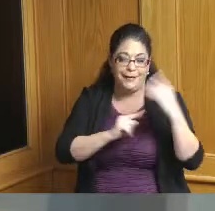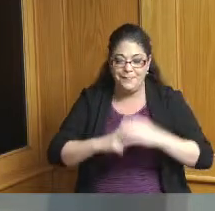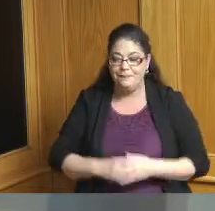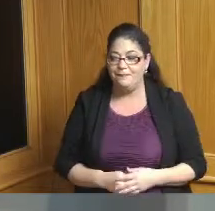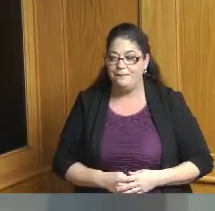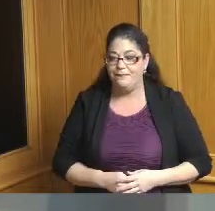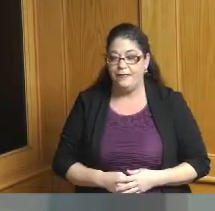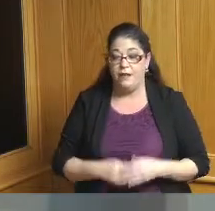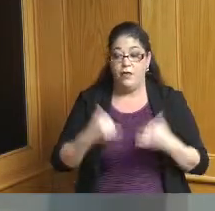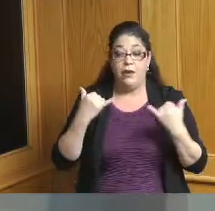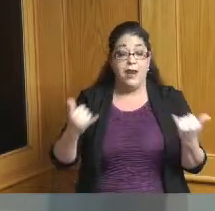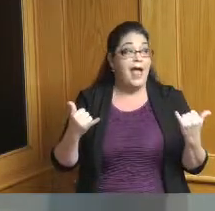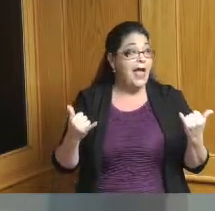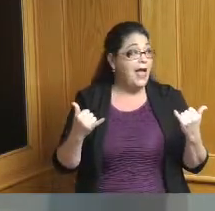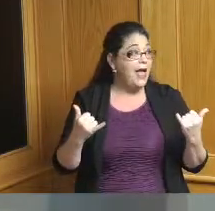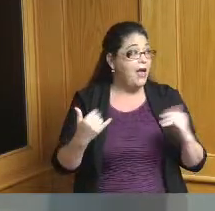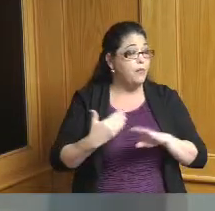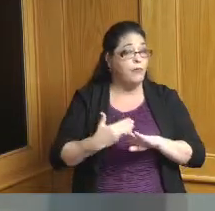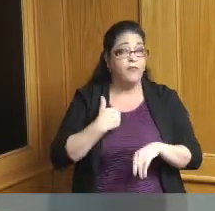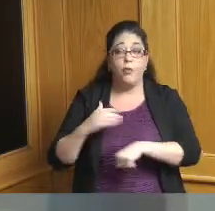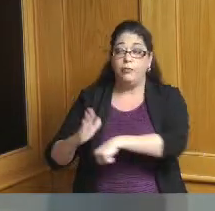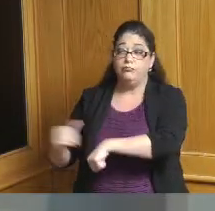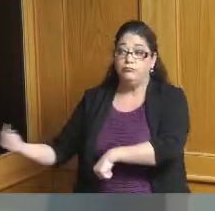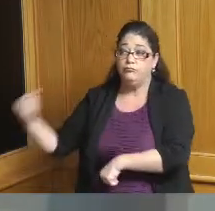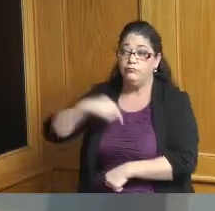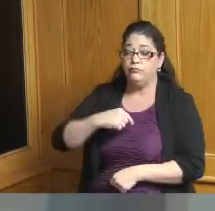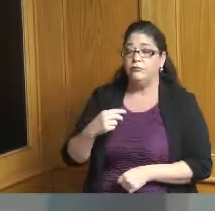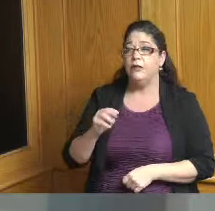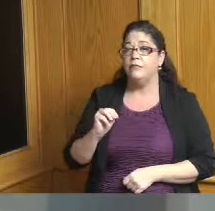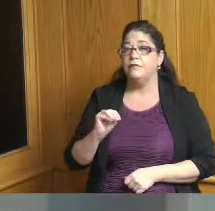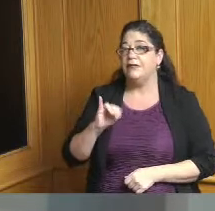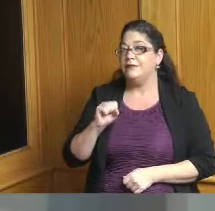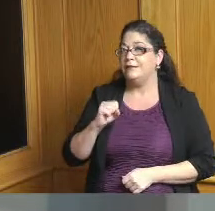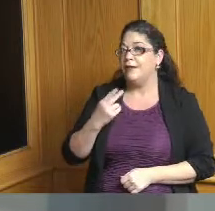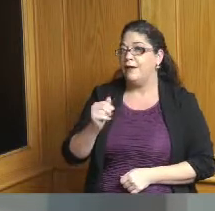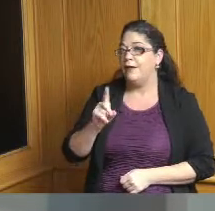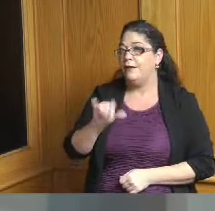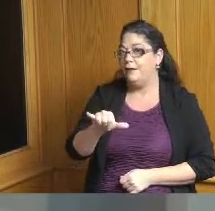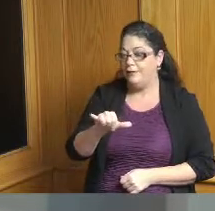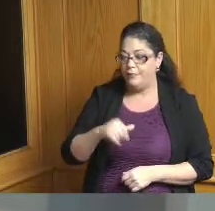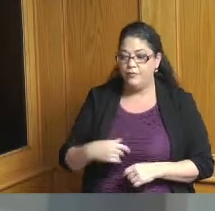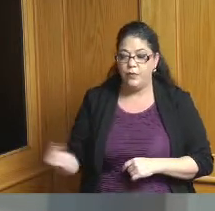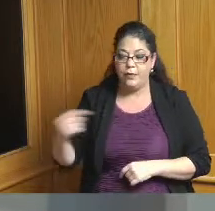before we bring Miss Handy up who wanted to say a few words is that I want to thank my Chief of